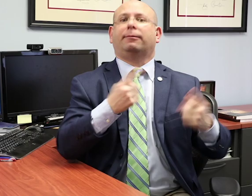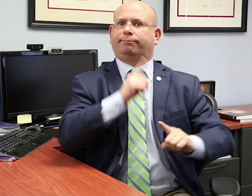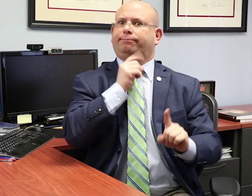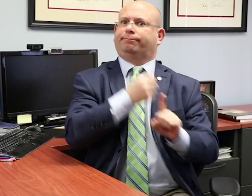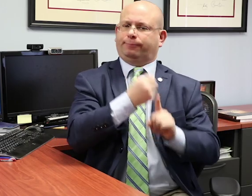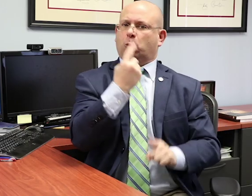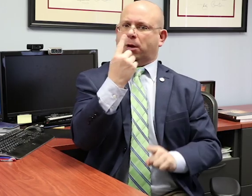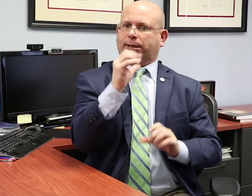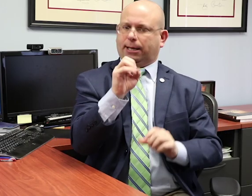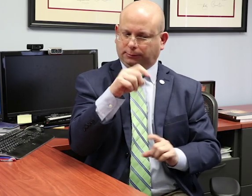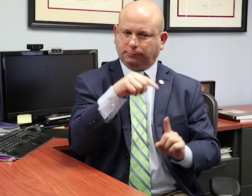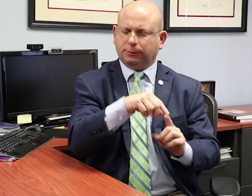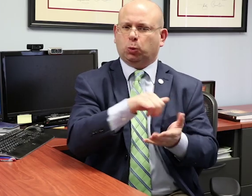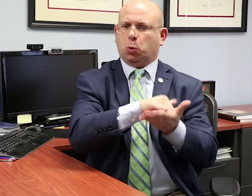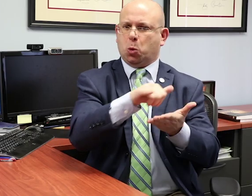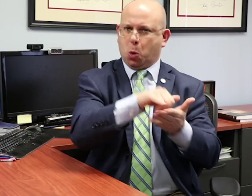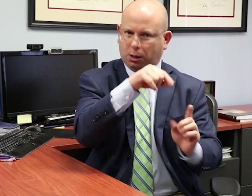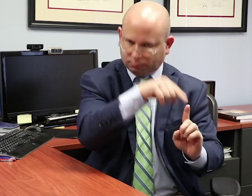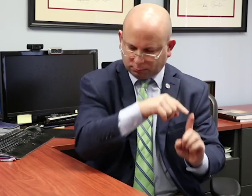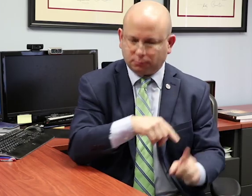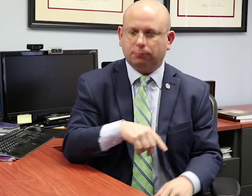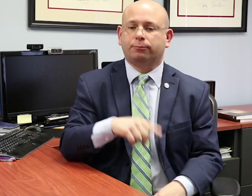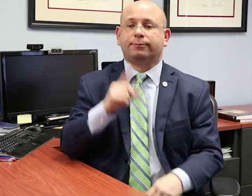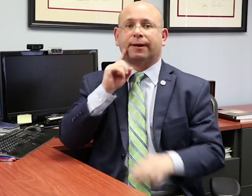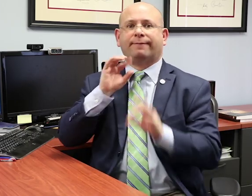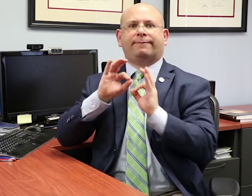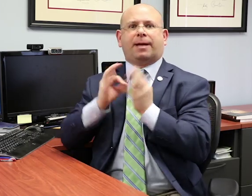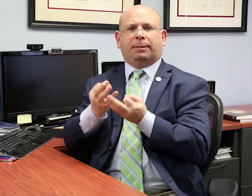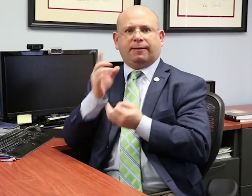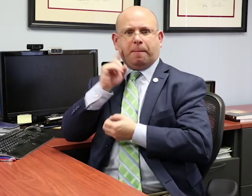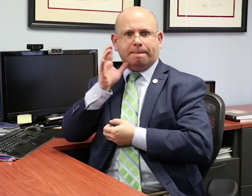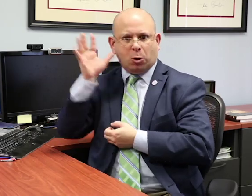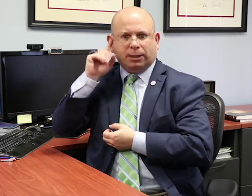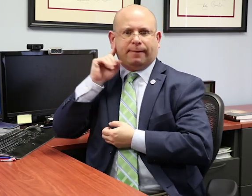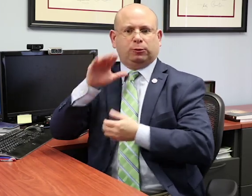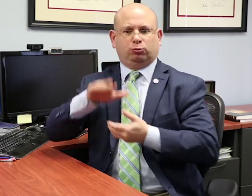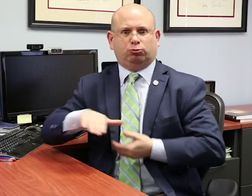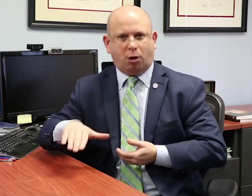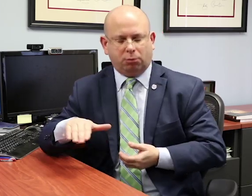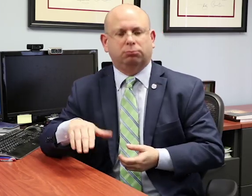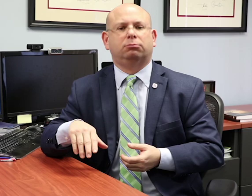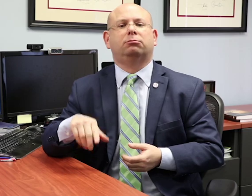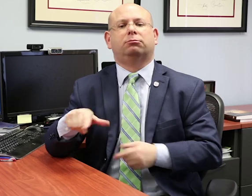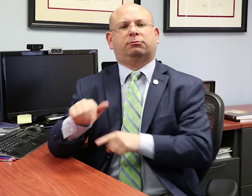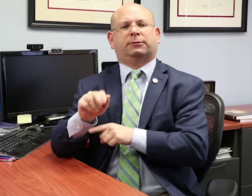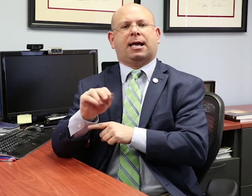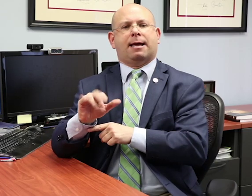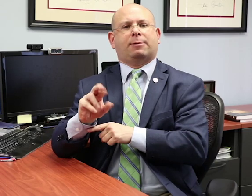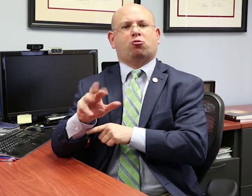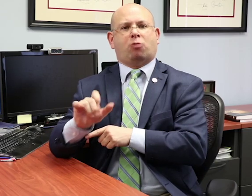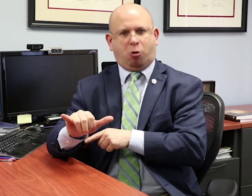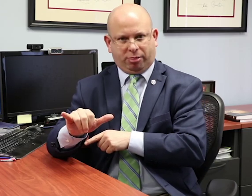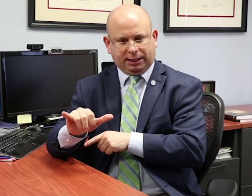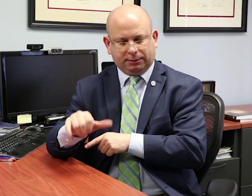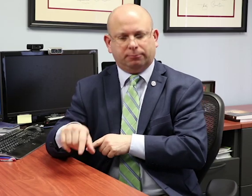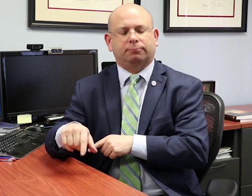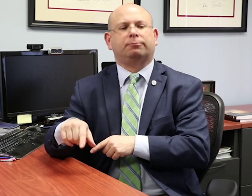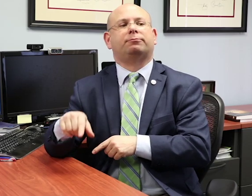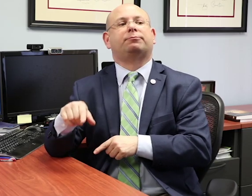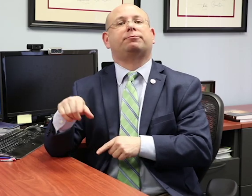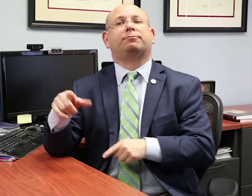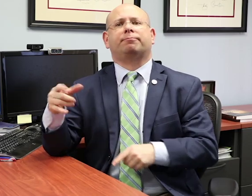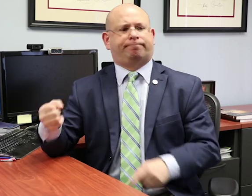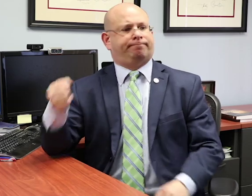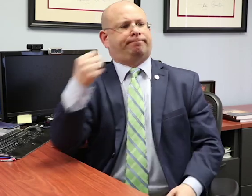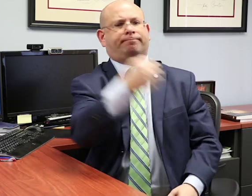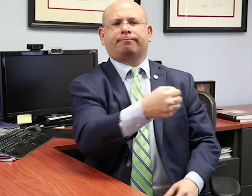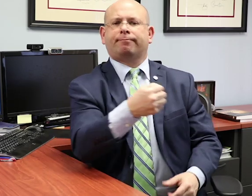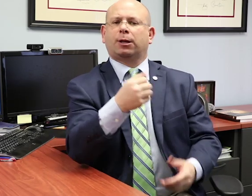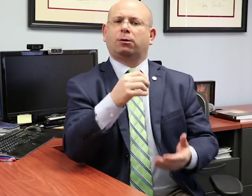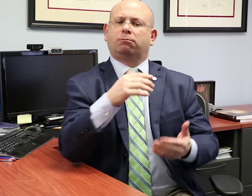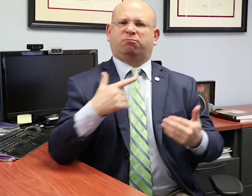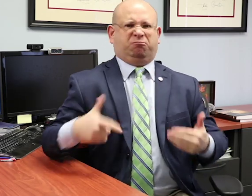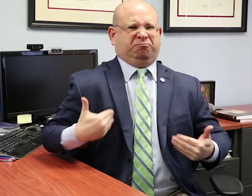Around that time, the Rowleys, who are deaf parents, lived in New York and decided to mainstream